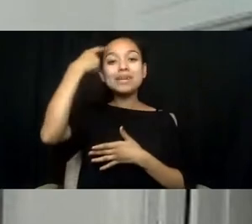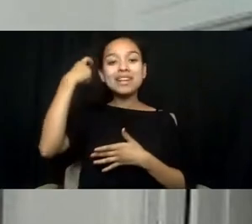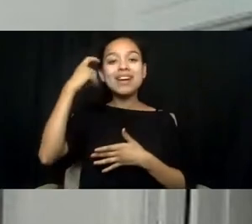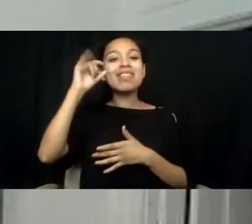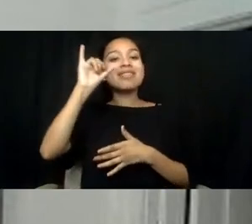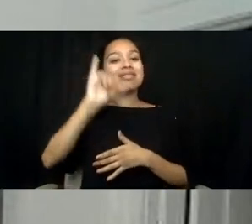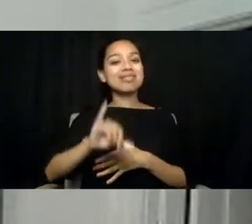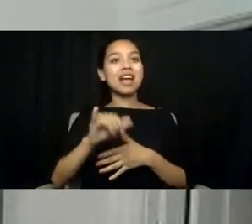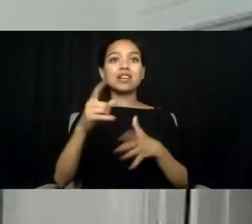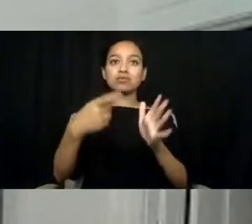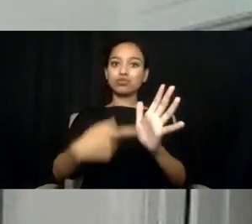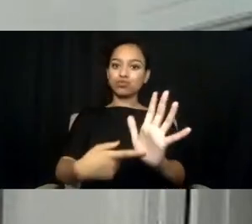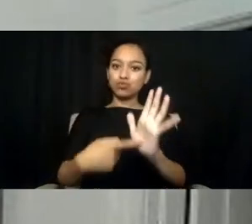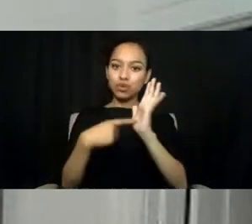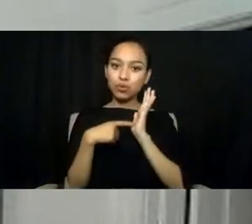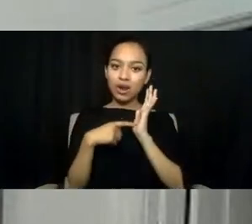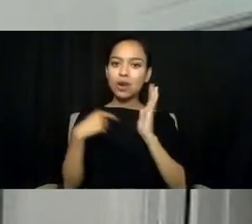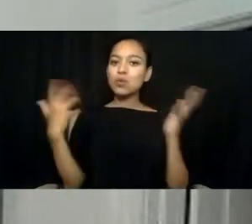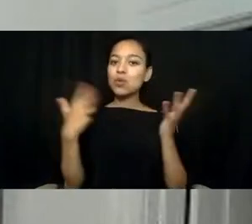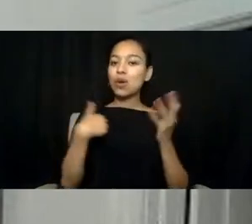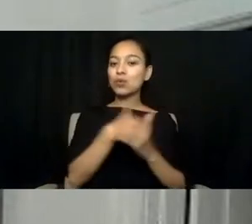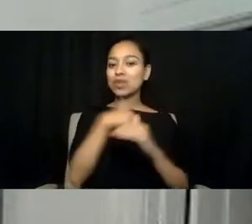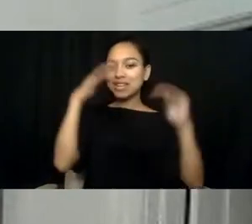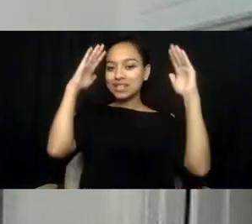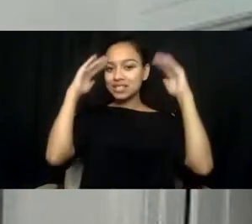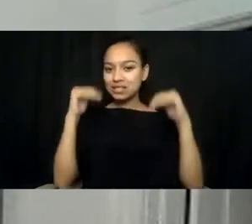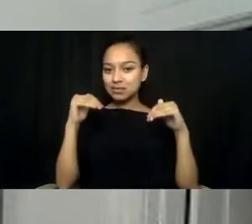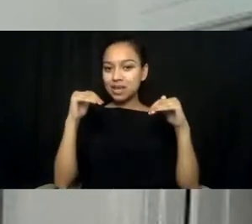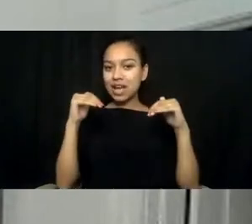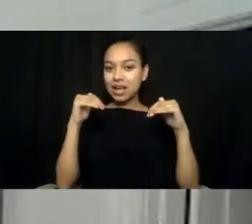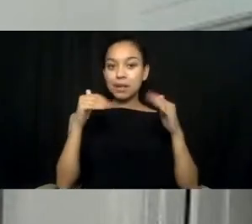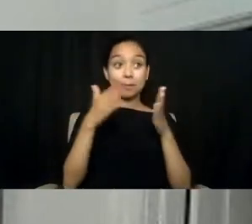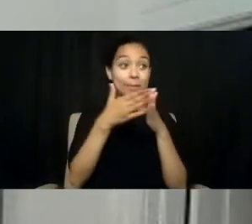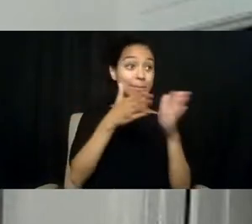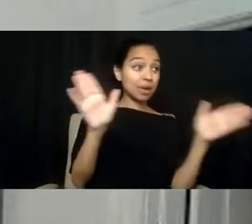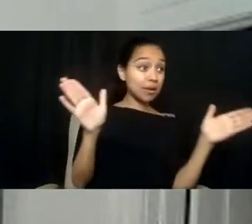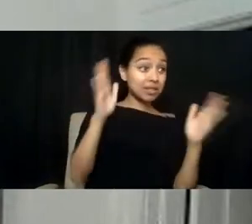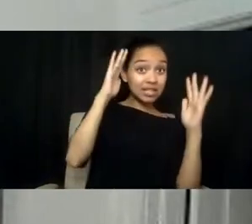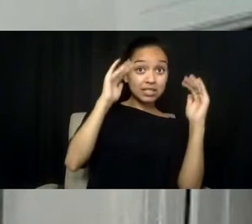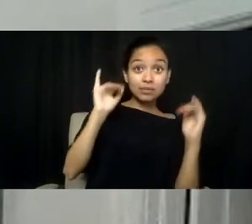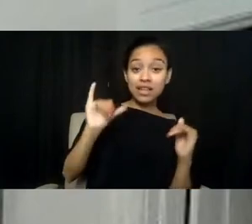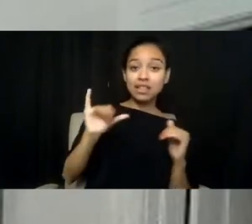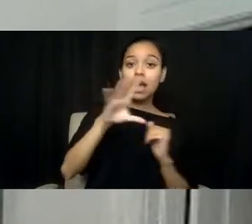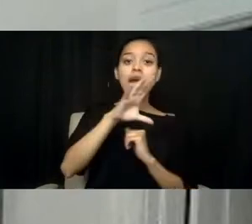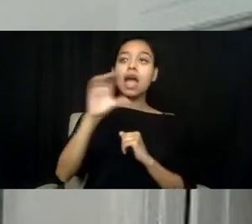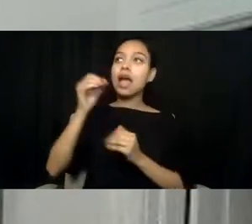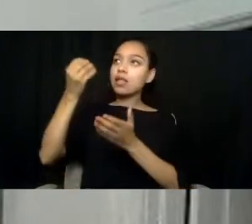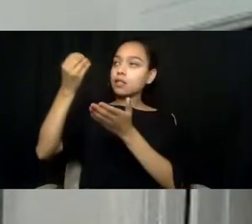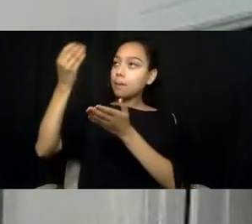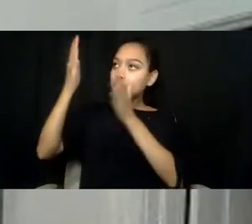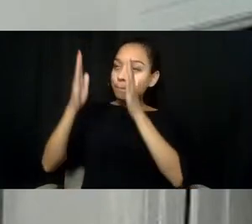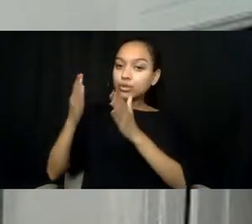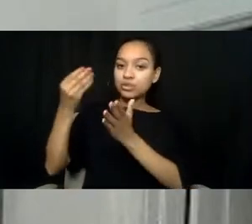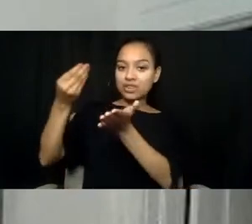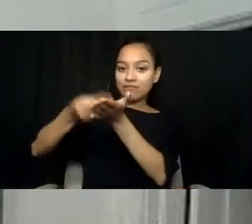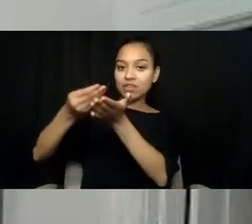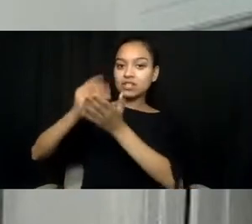what is expected by the public and by their funder, the federal government.